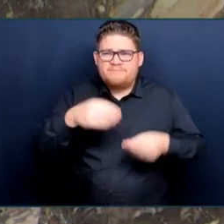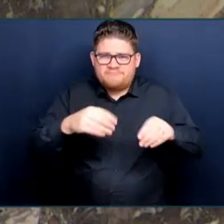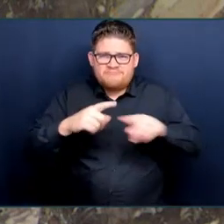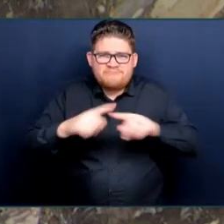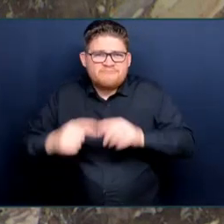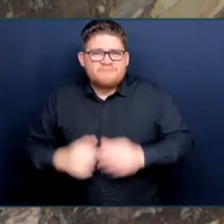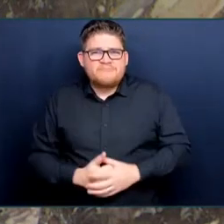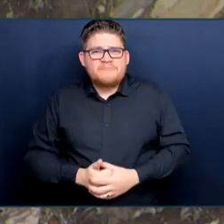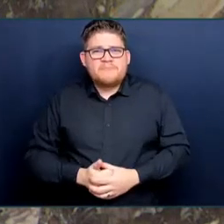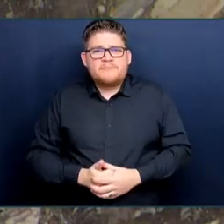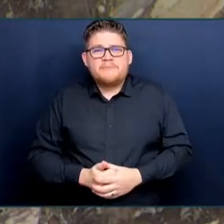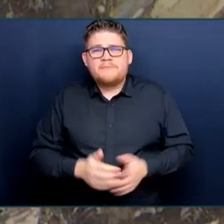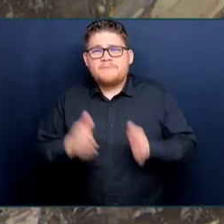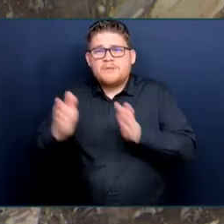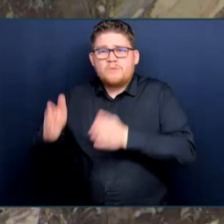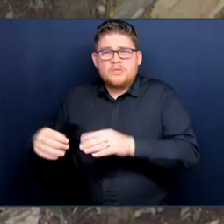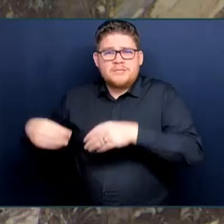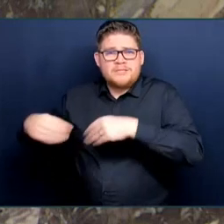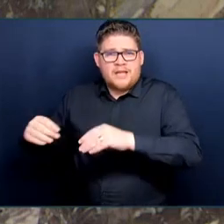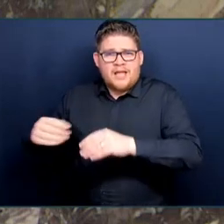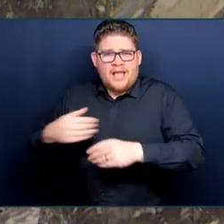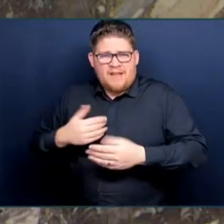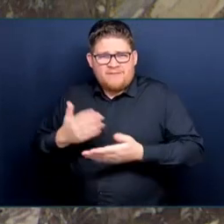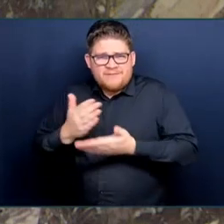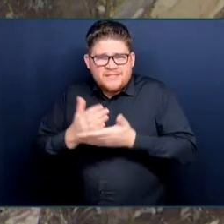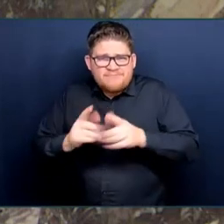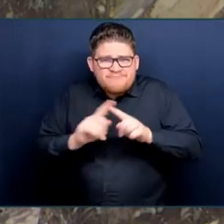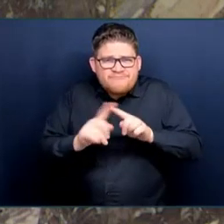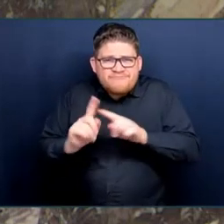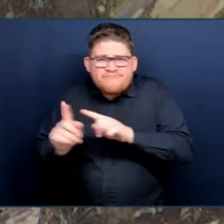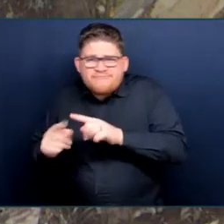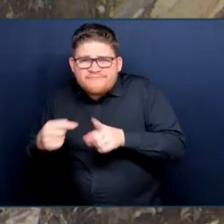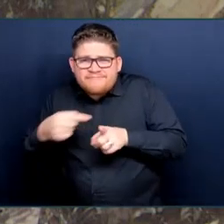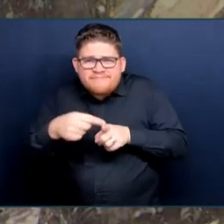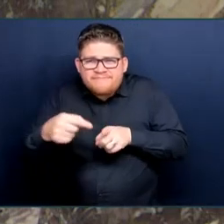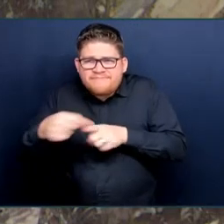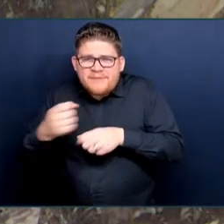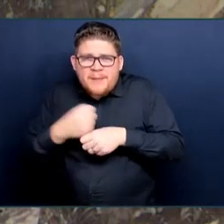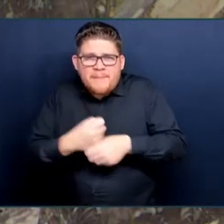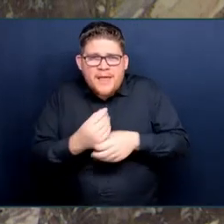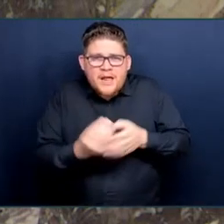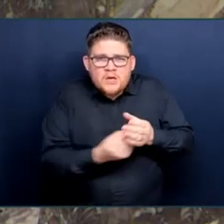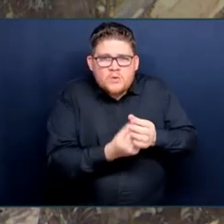Vancouver Island Wool Pellets provide slow-release fertilizer and moisture control.